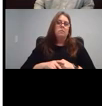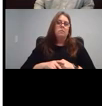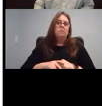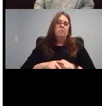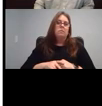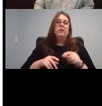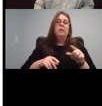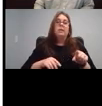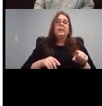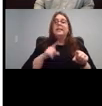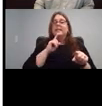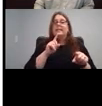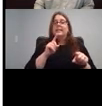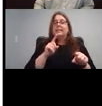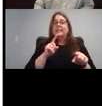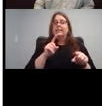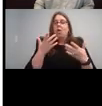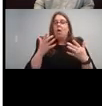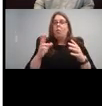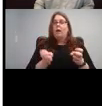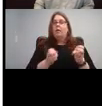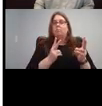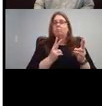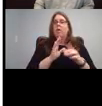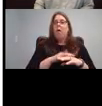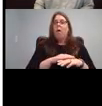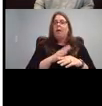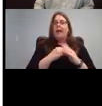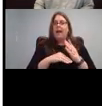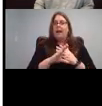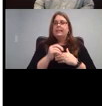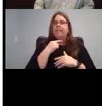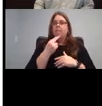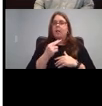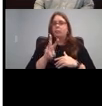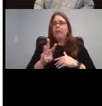This next one is on the hands, invoices website. It's called their communication